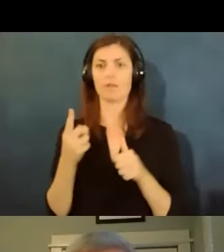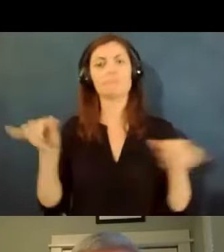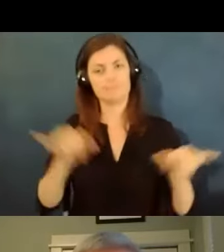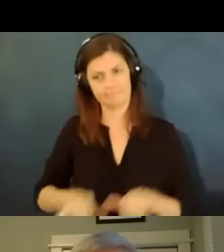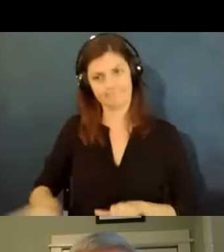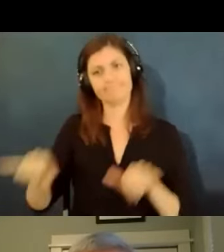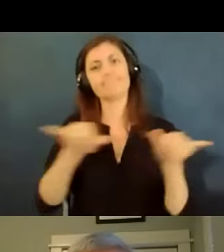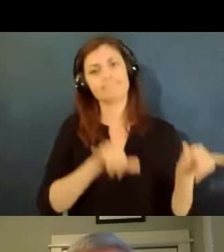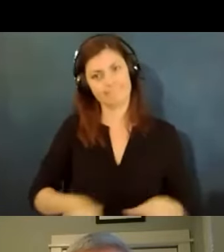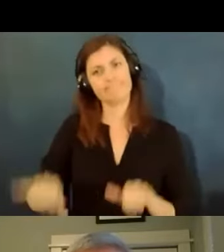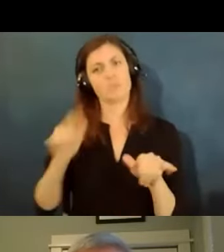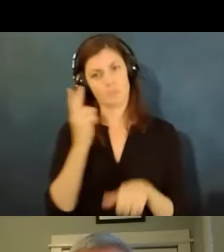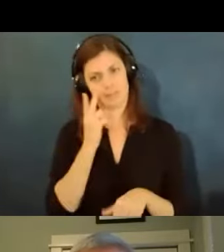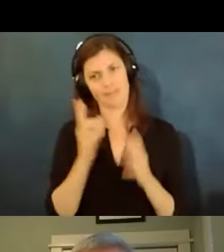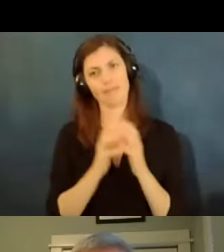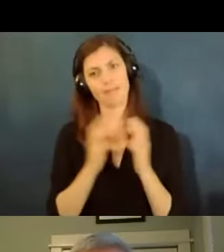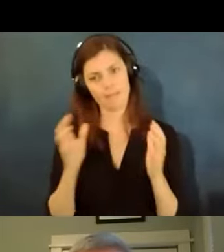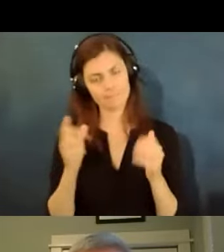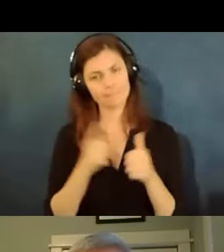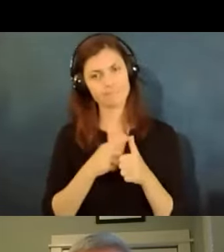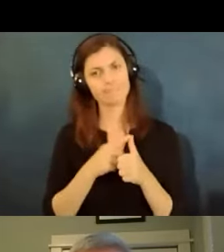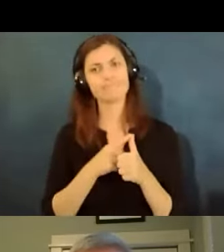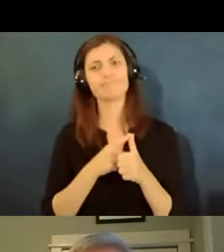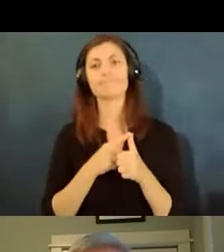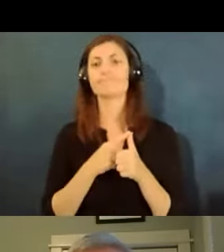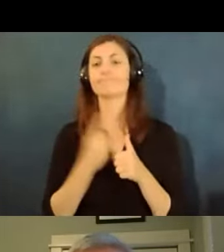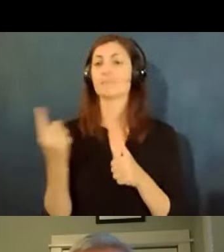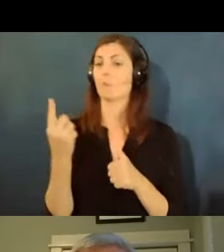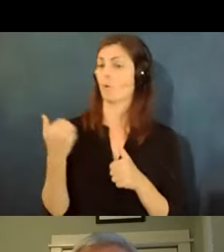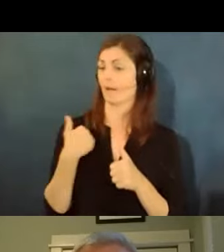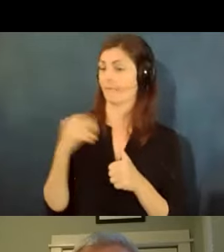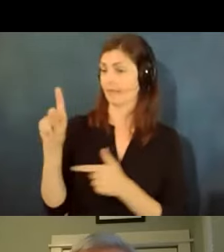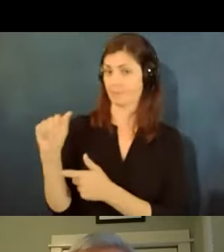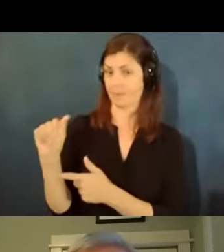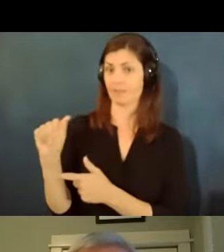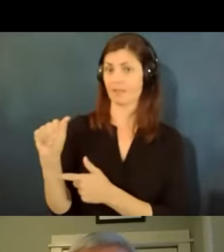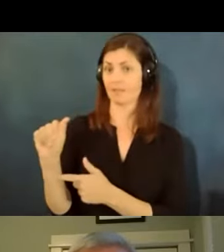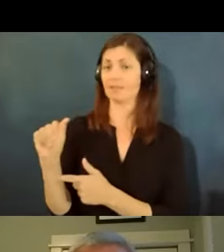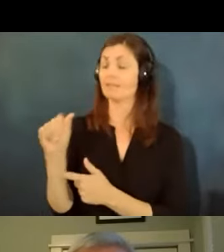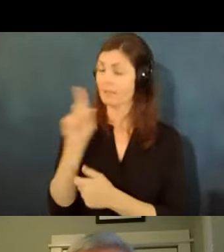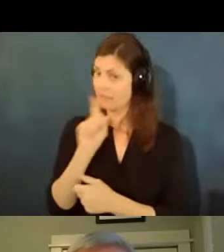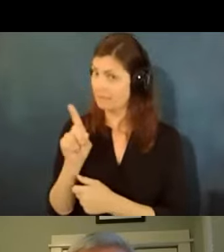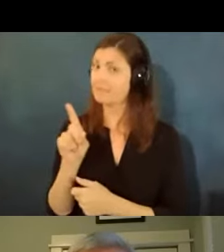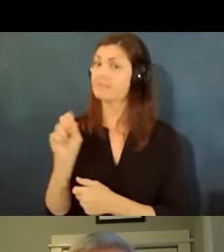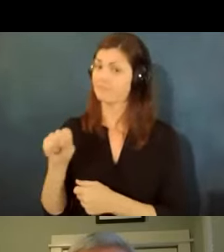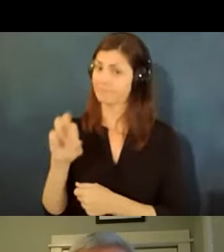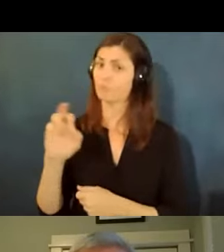we expect to see is someone who has a disability that is a risk factor for a serious case